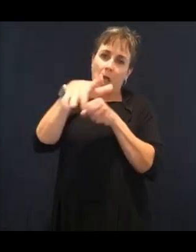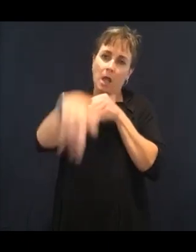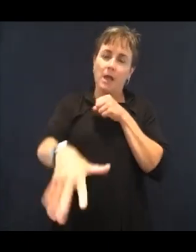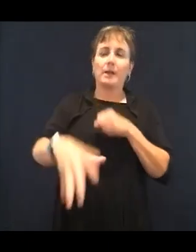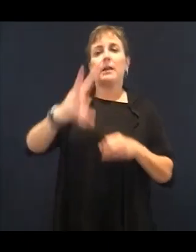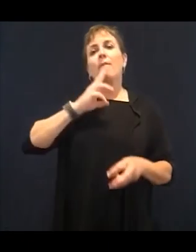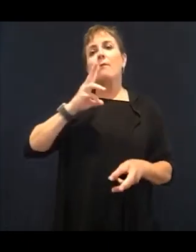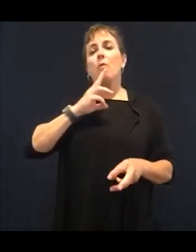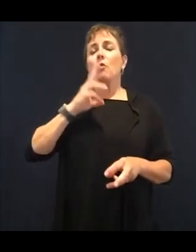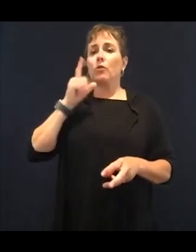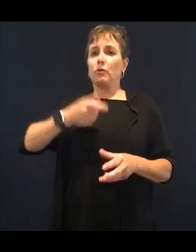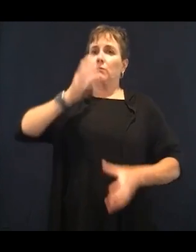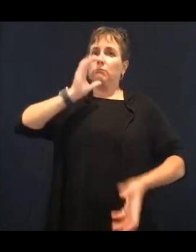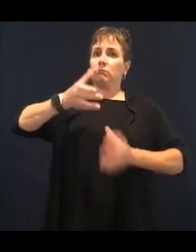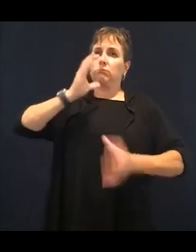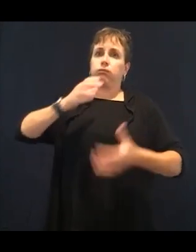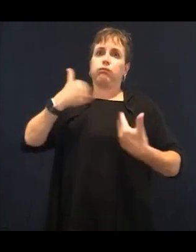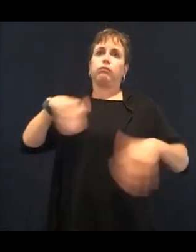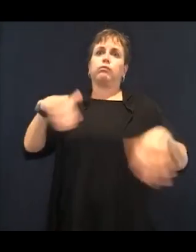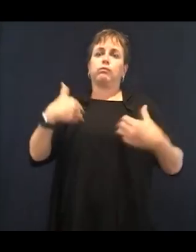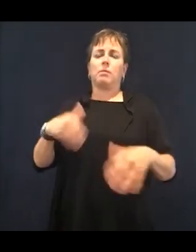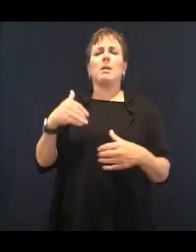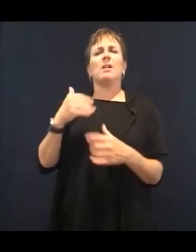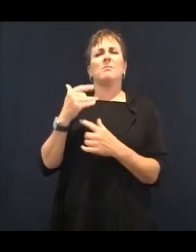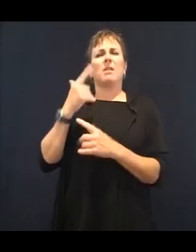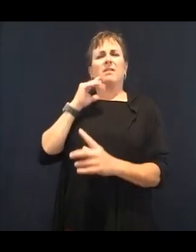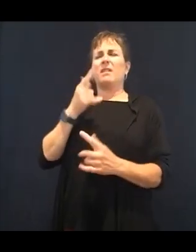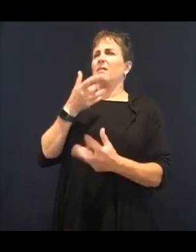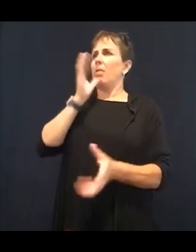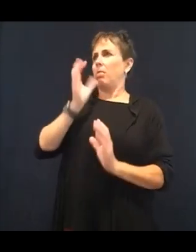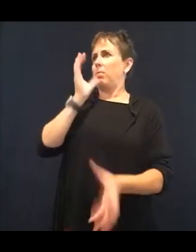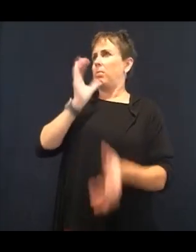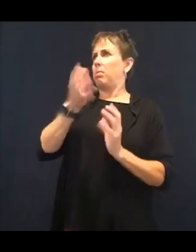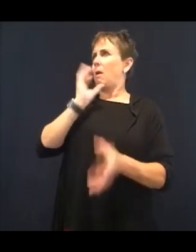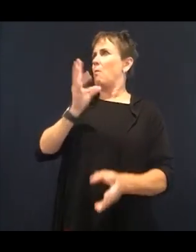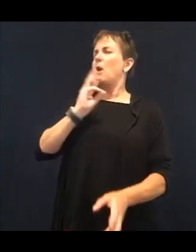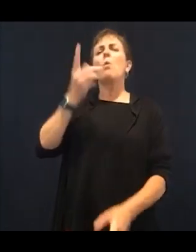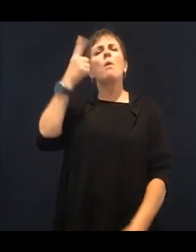We need to hydrate because most of us, most Americans